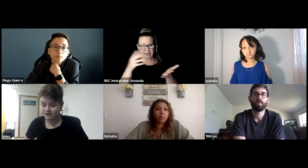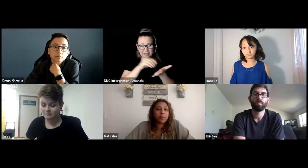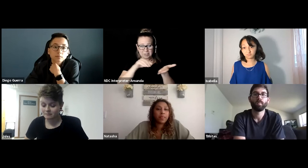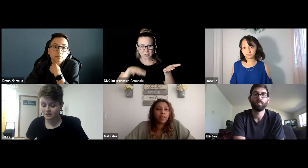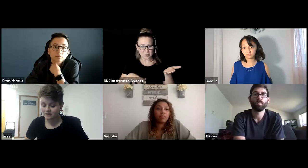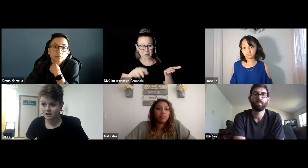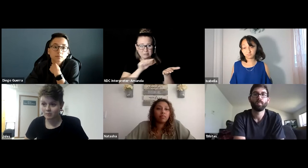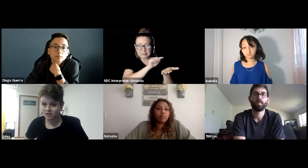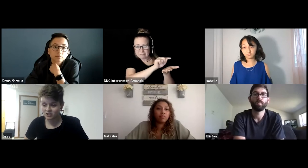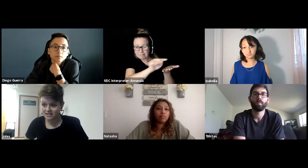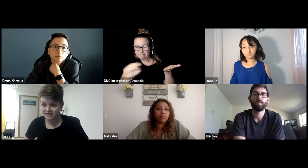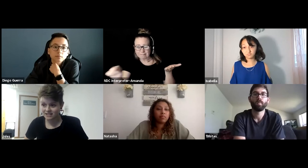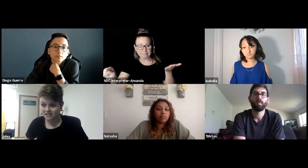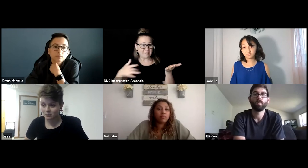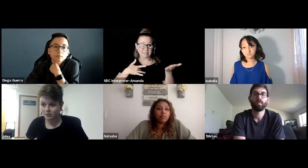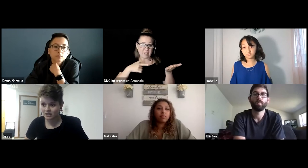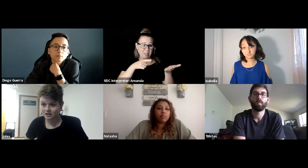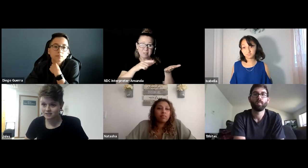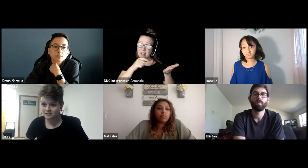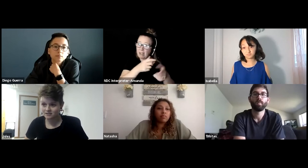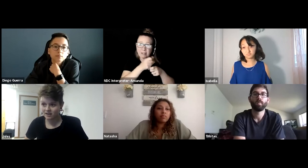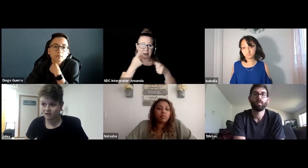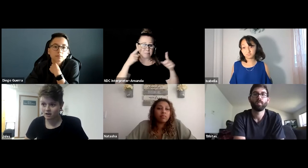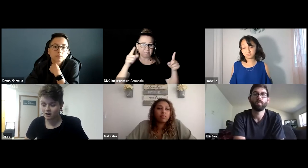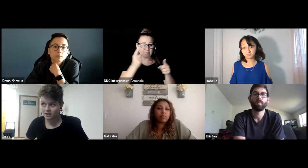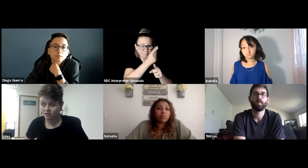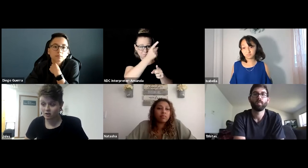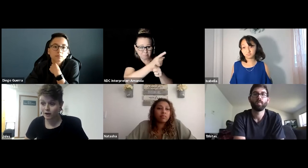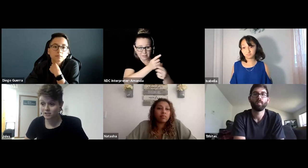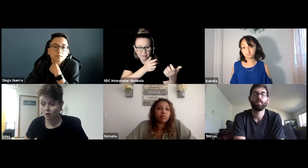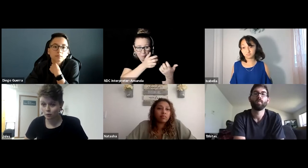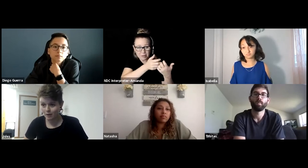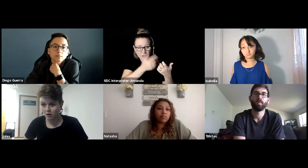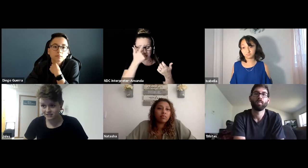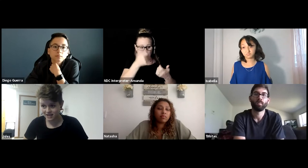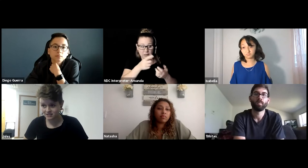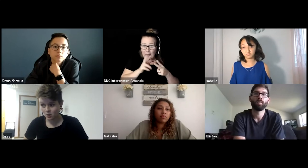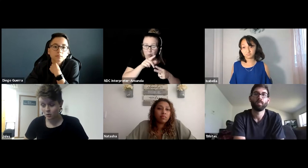the accommodations they need because they are either afraid to go through that process or